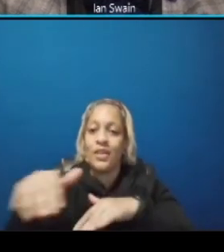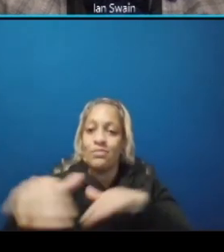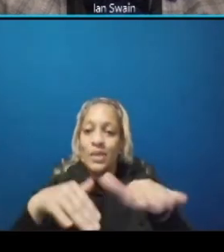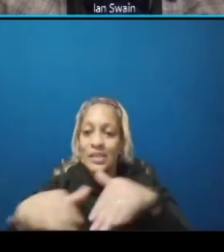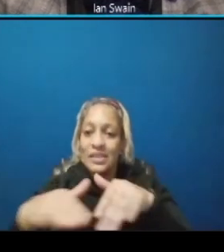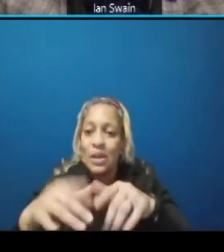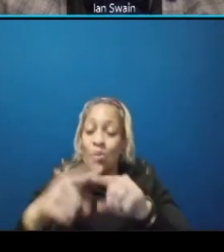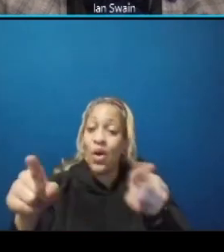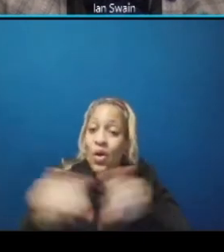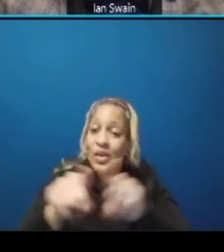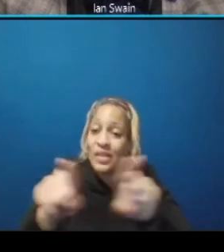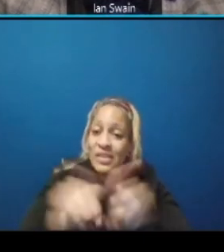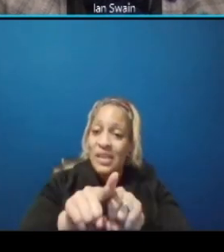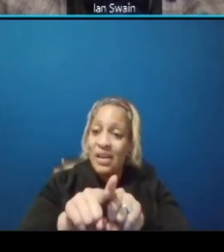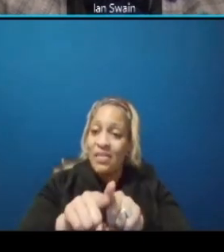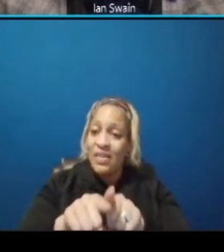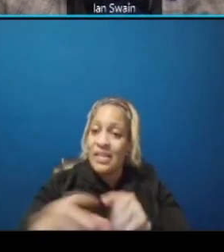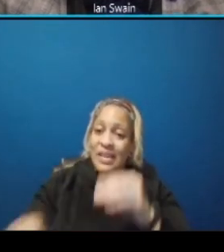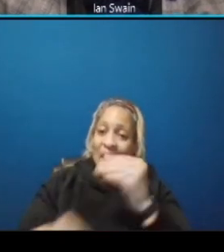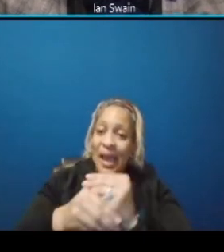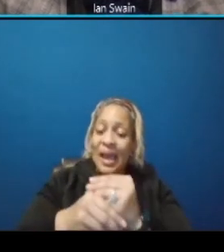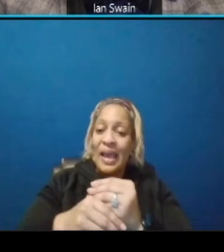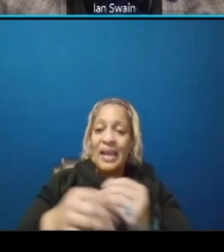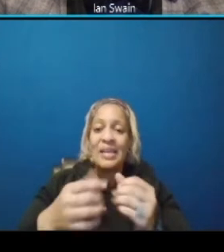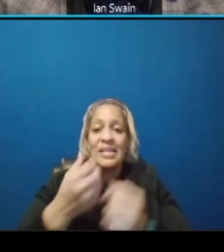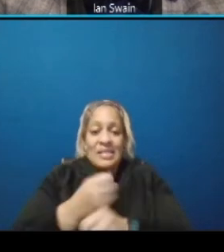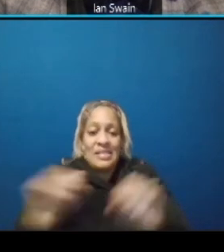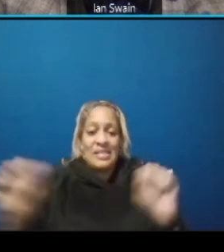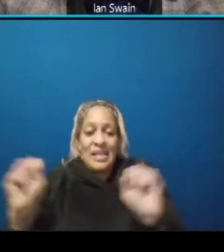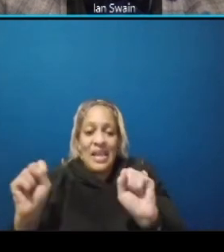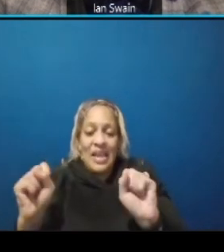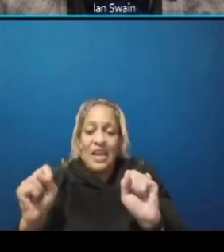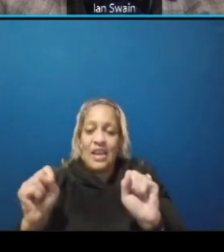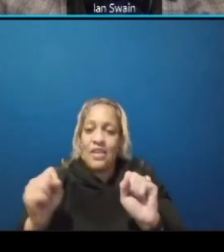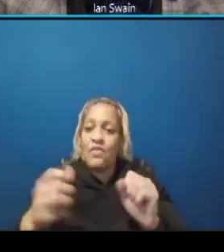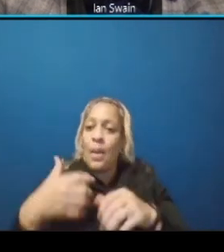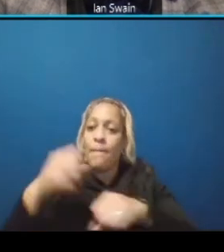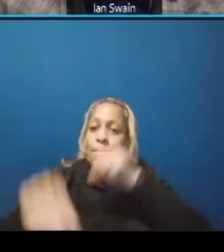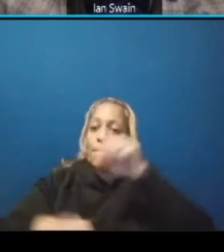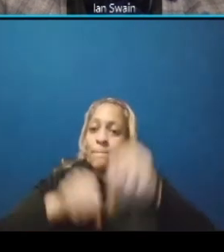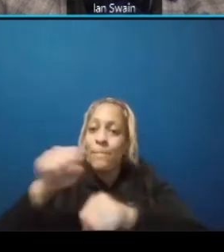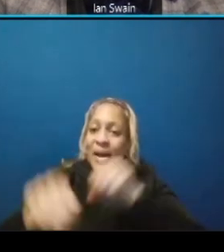bike spaces from oklahoma avenue to maryland avenue i was doored just last week on that